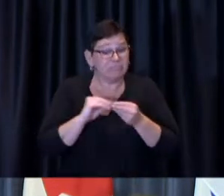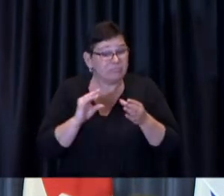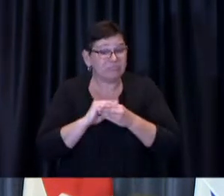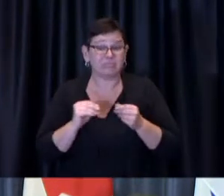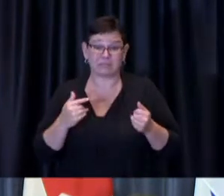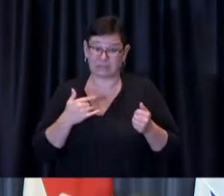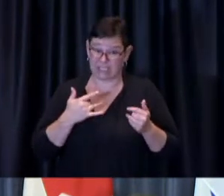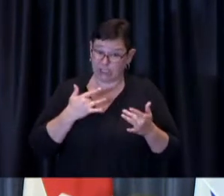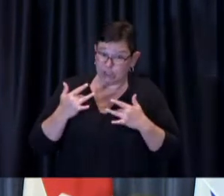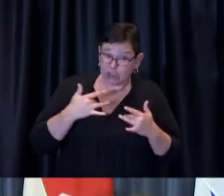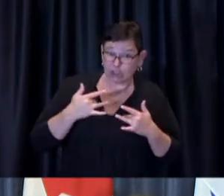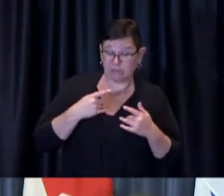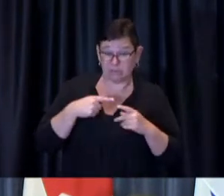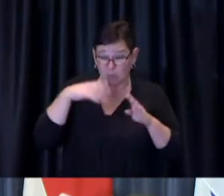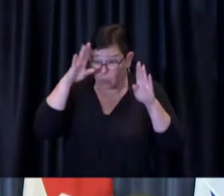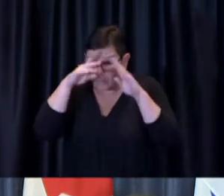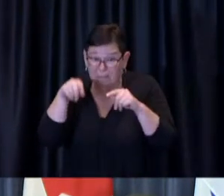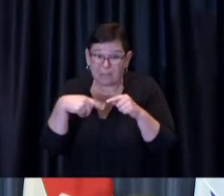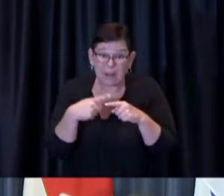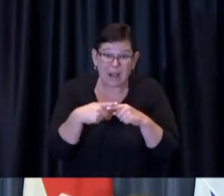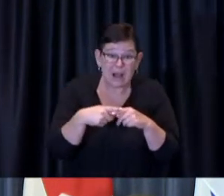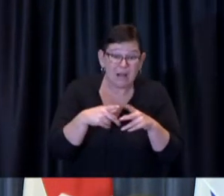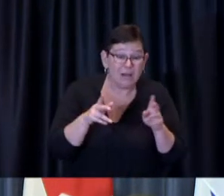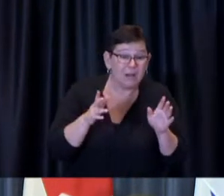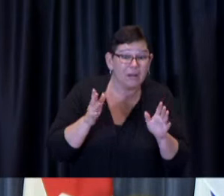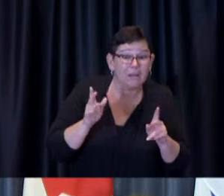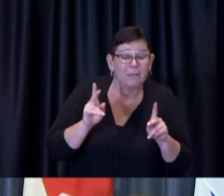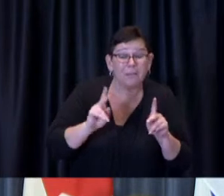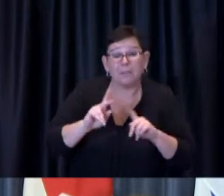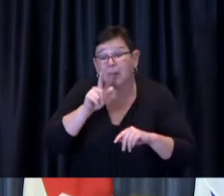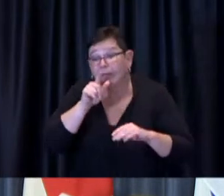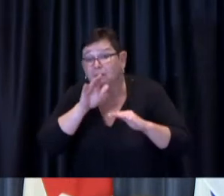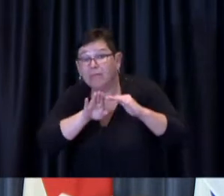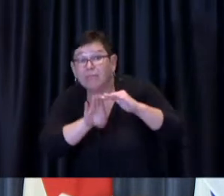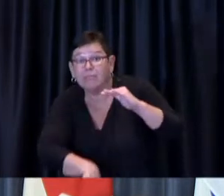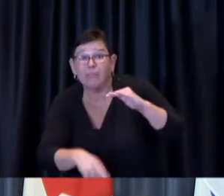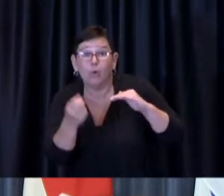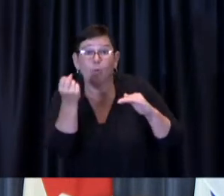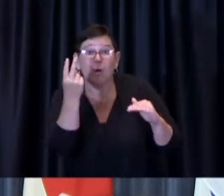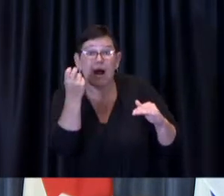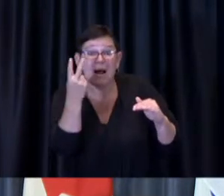those members of our community who are under 12 years of age and therefore right now not